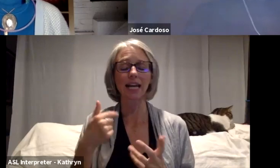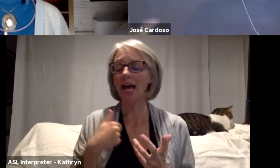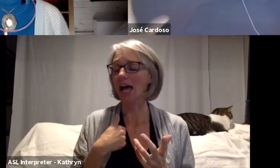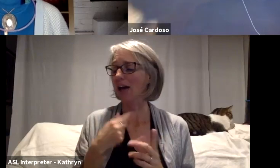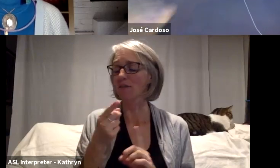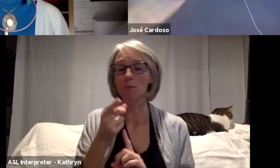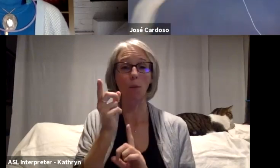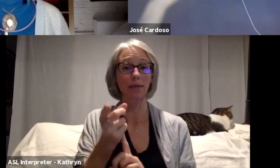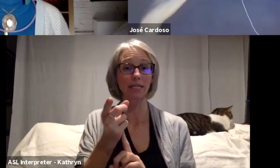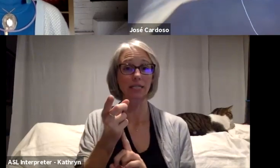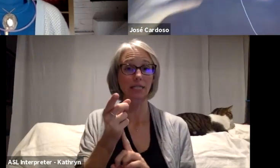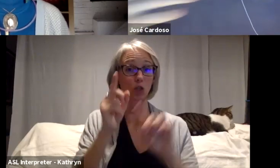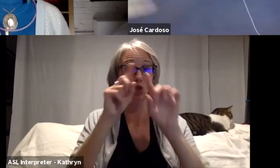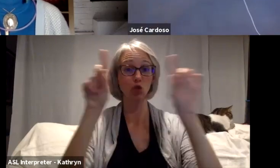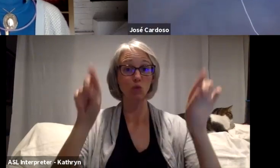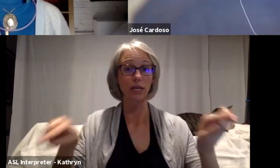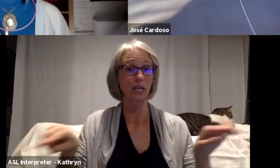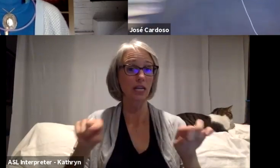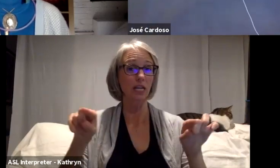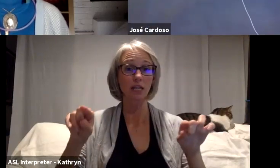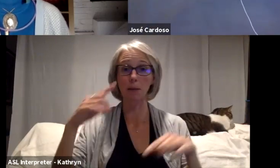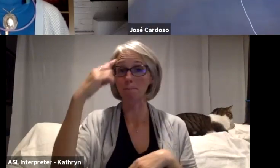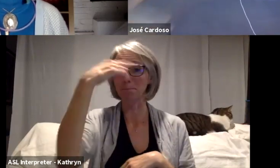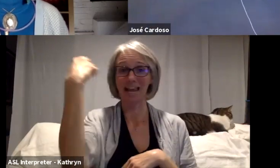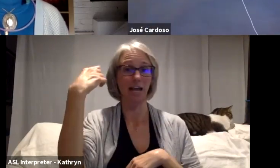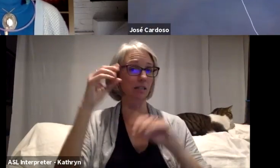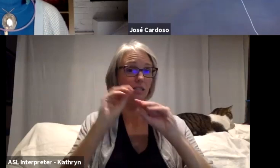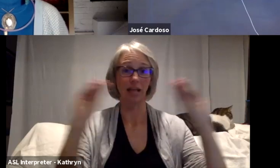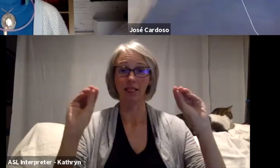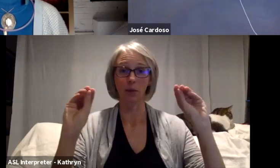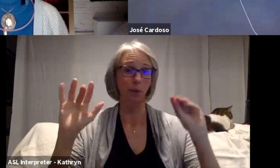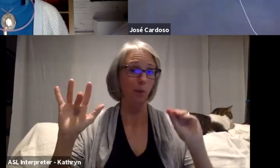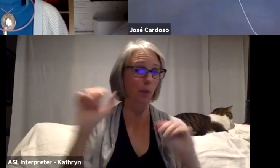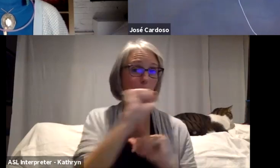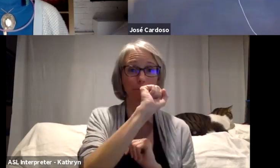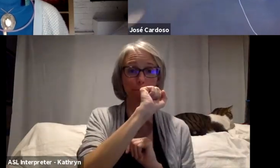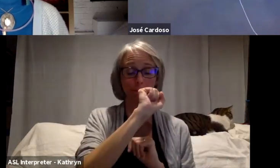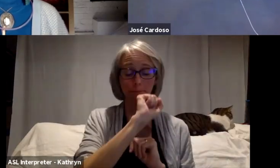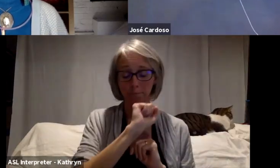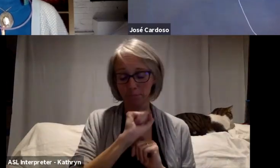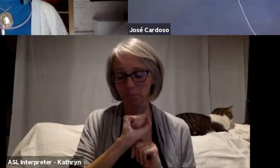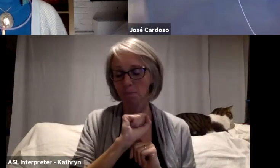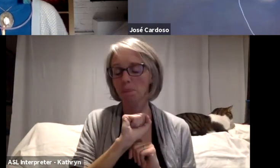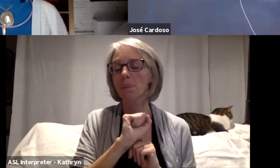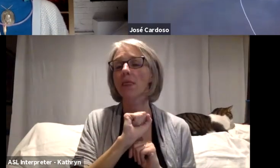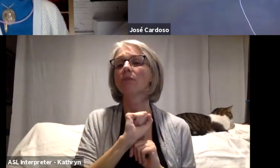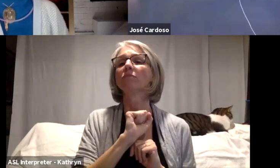screen. And then finally, there is a story about what Pedro leaves.